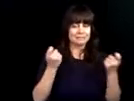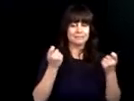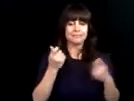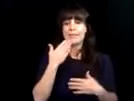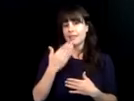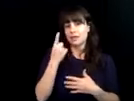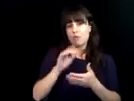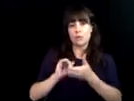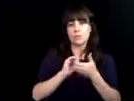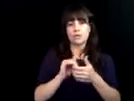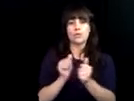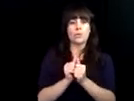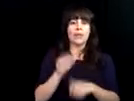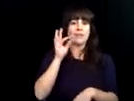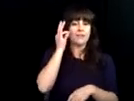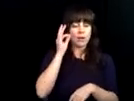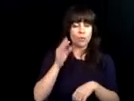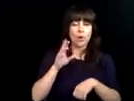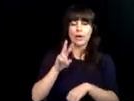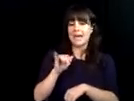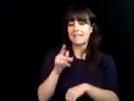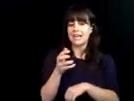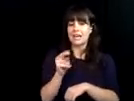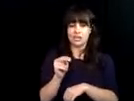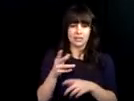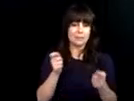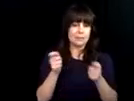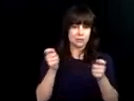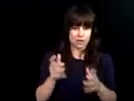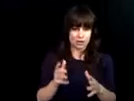on your 100th anniversary. Thank you so much